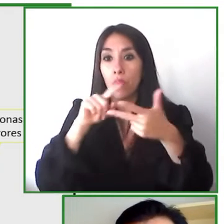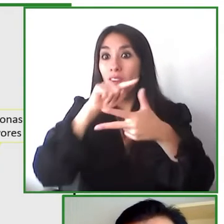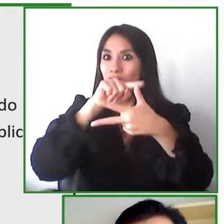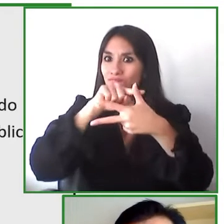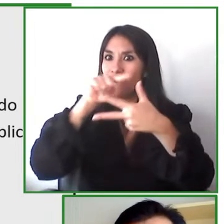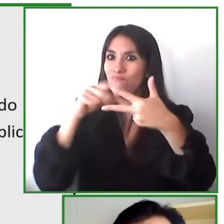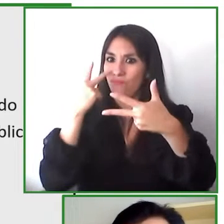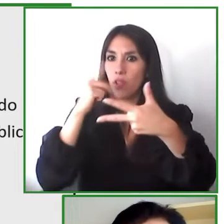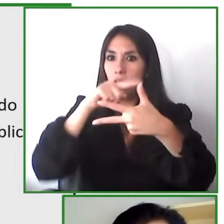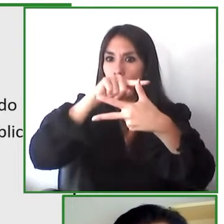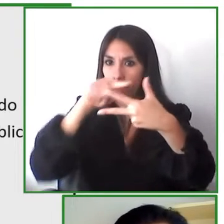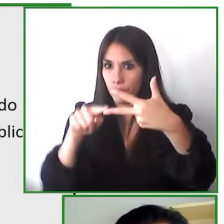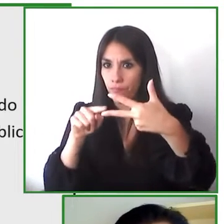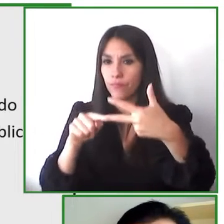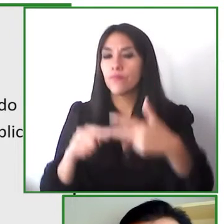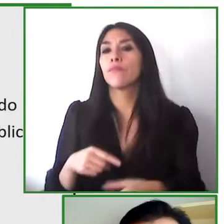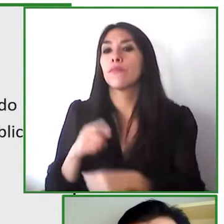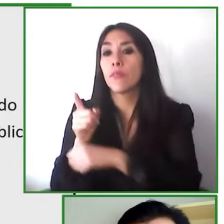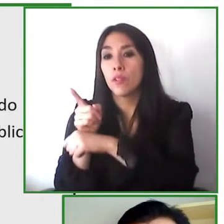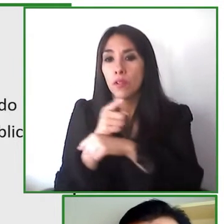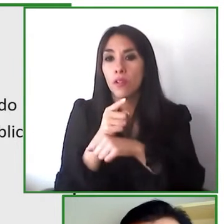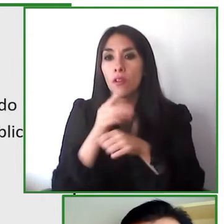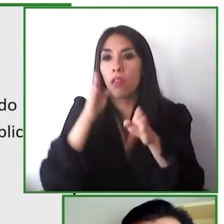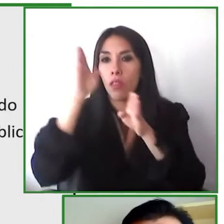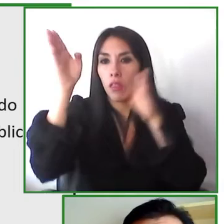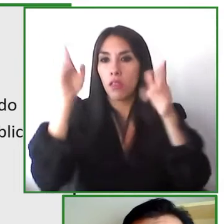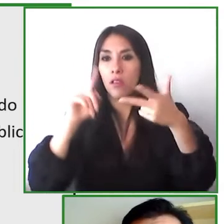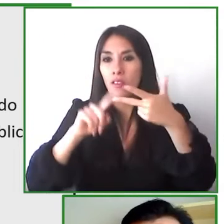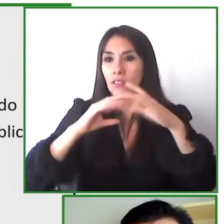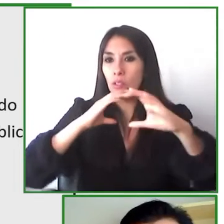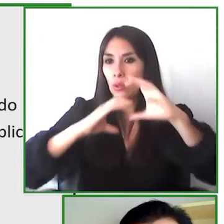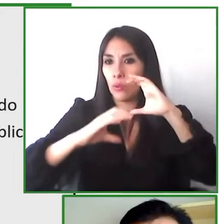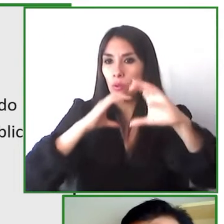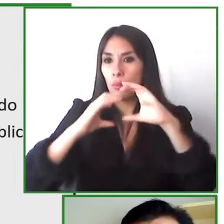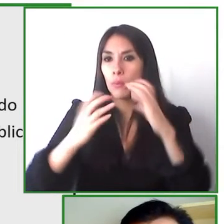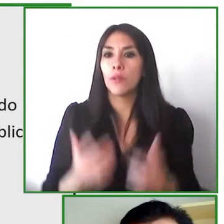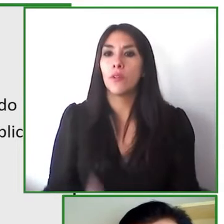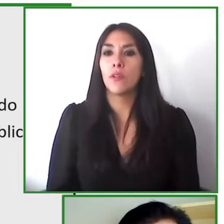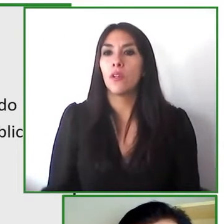of these various architectural orientation and communication barriers so what is the